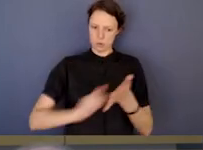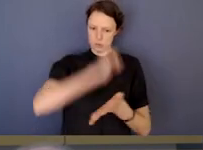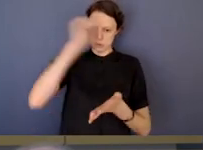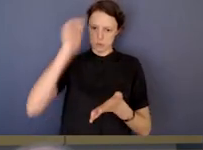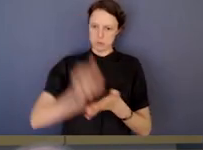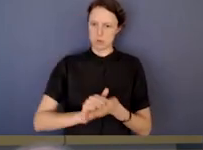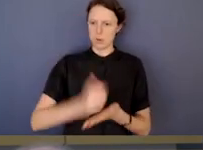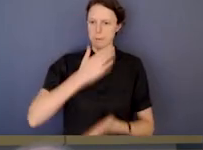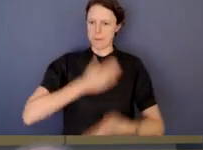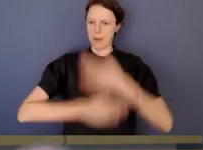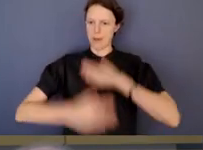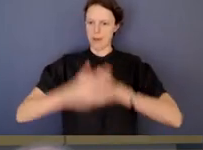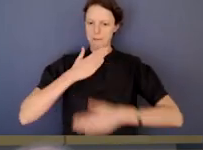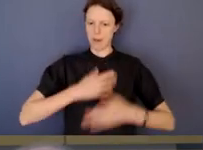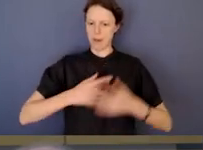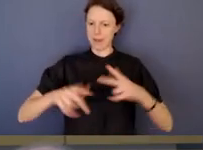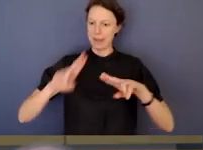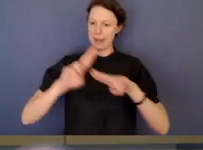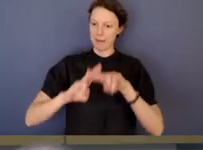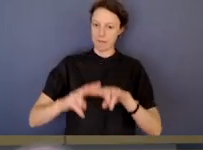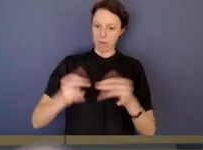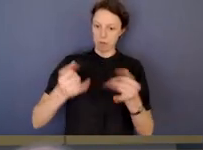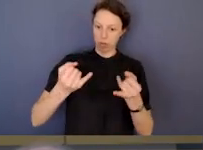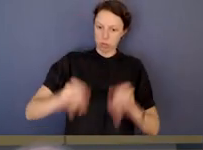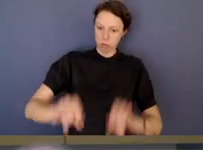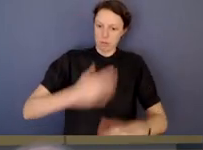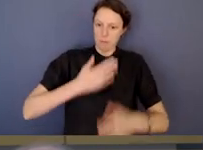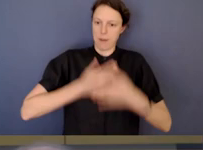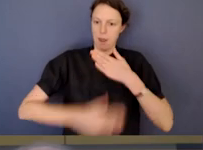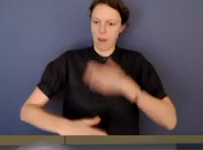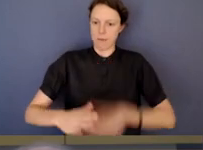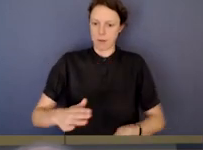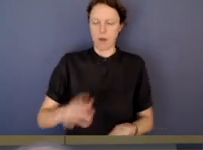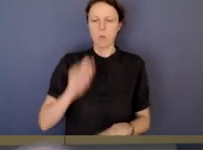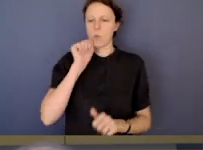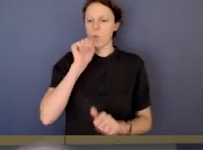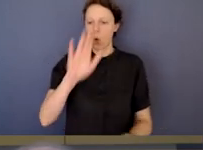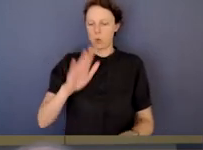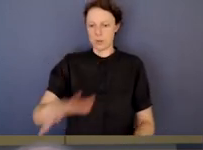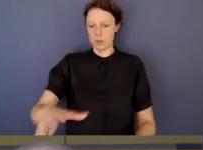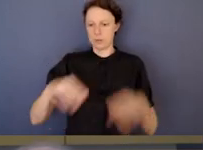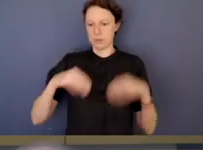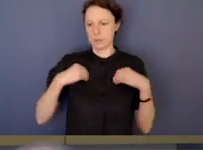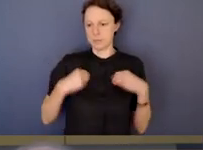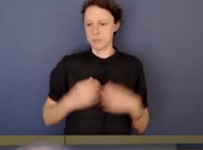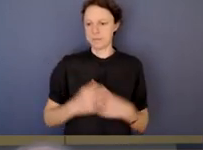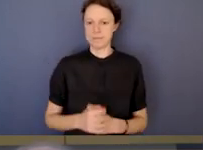that behaviour must be ethical and that unethical behaviour will not be tolerated. Great.